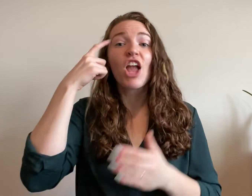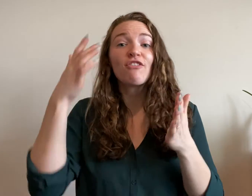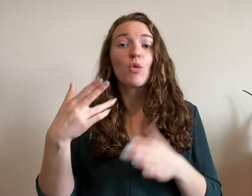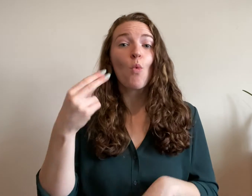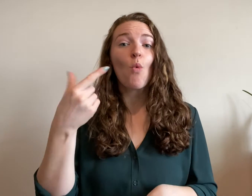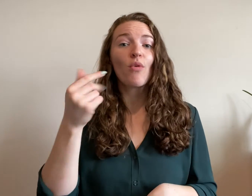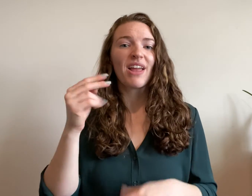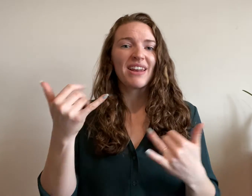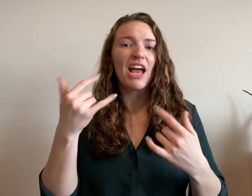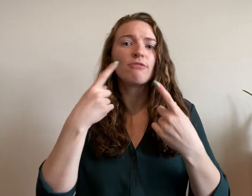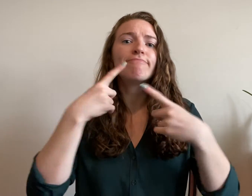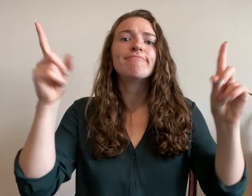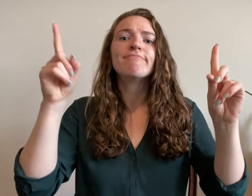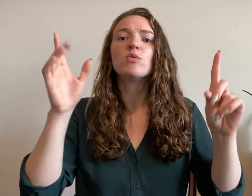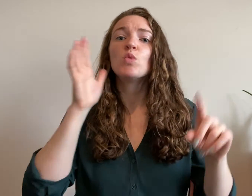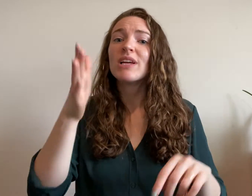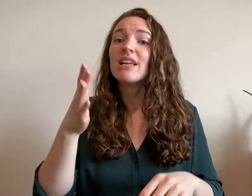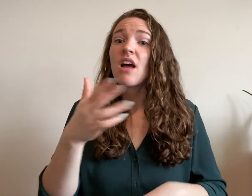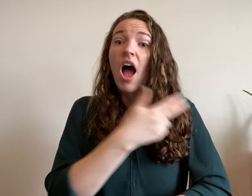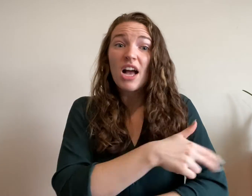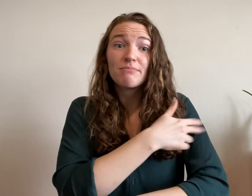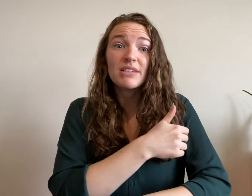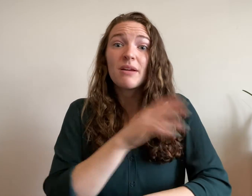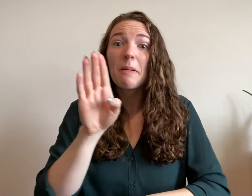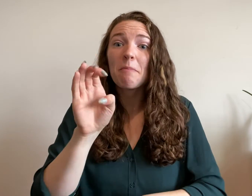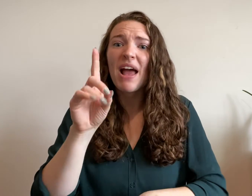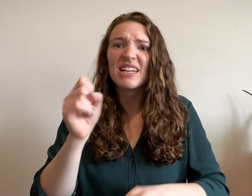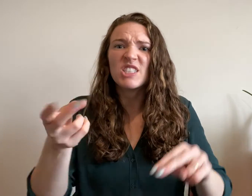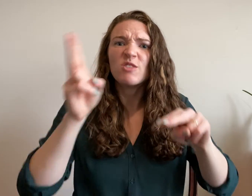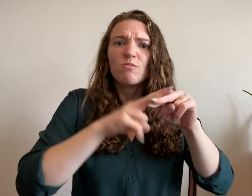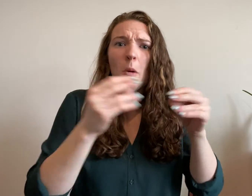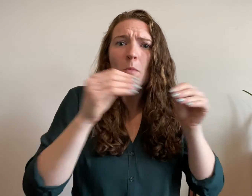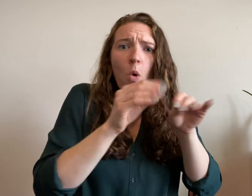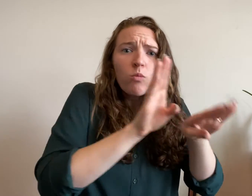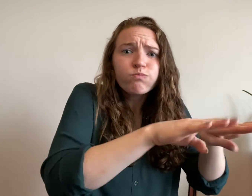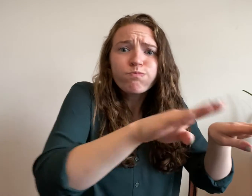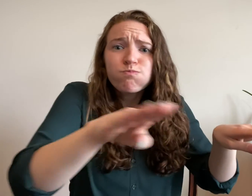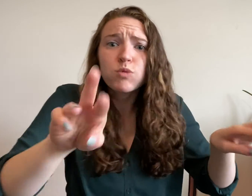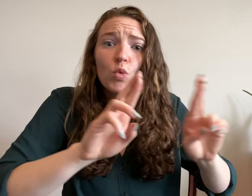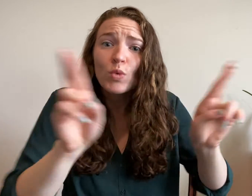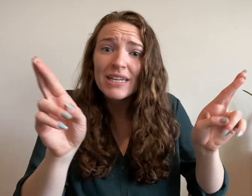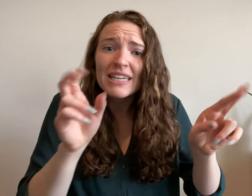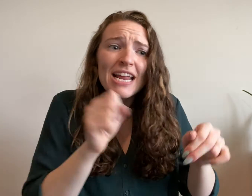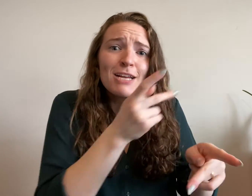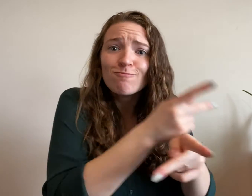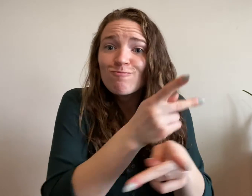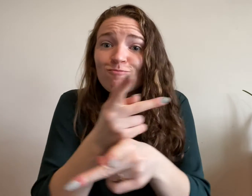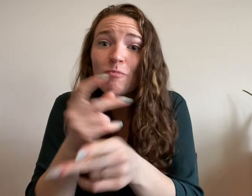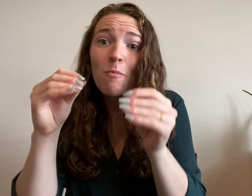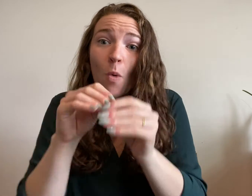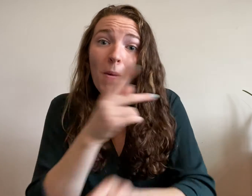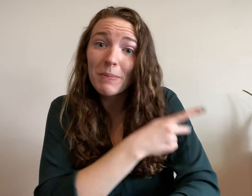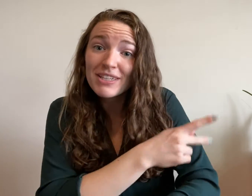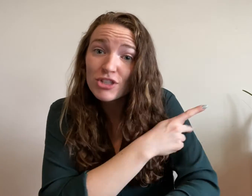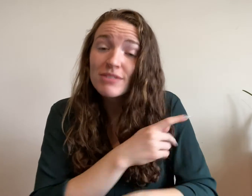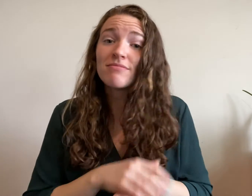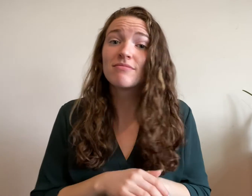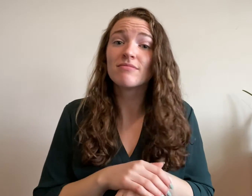Governor Hogan has also issued an omnibus health care order that includes increasing hospital capacity